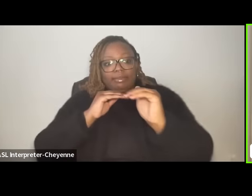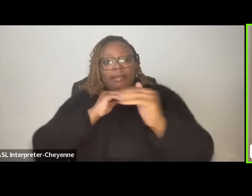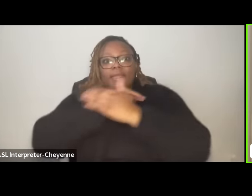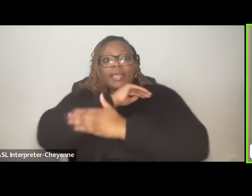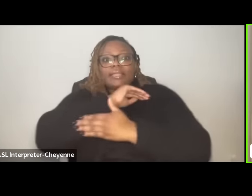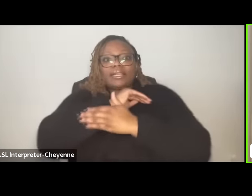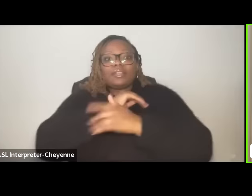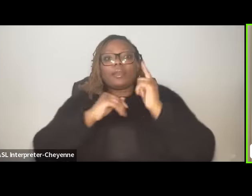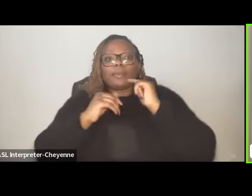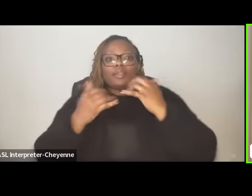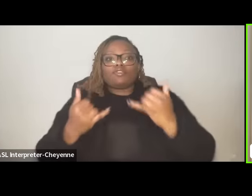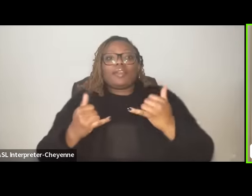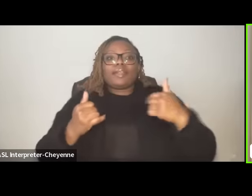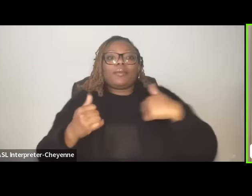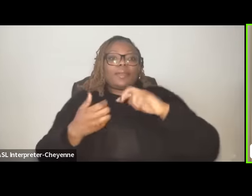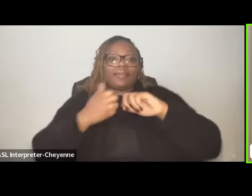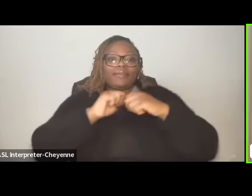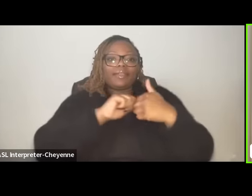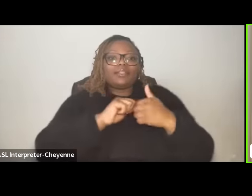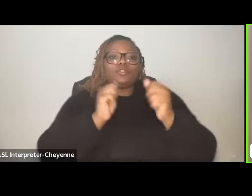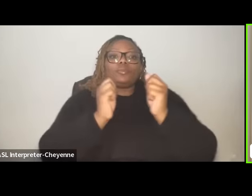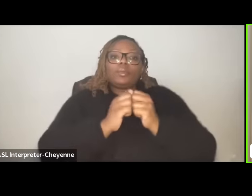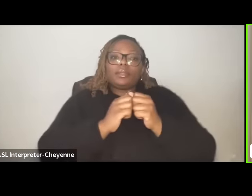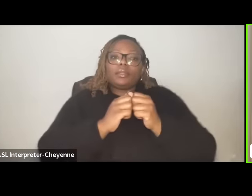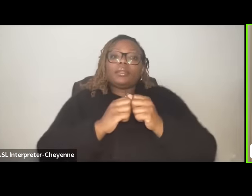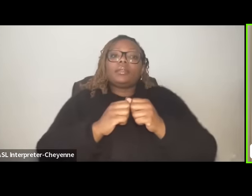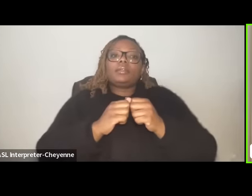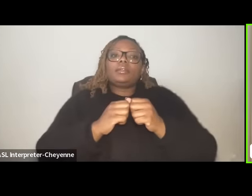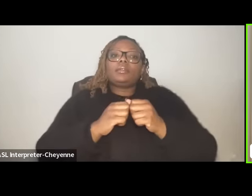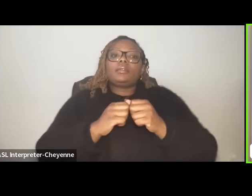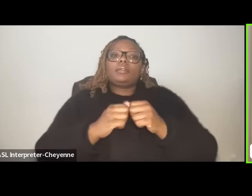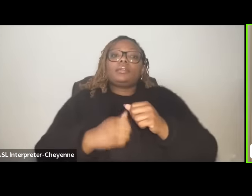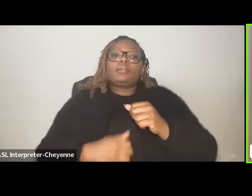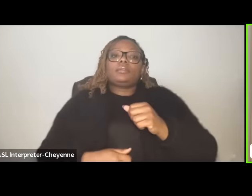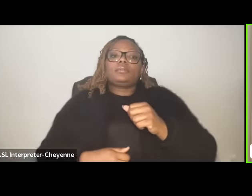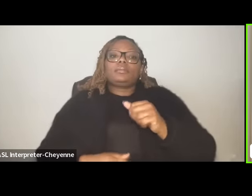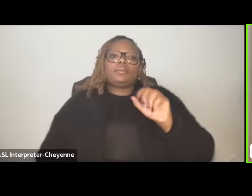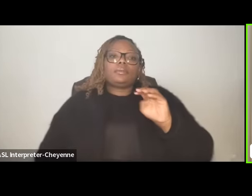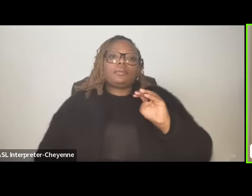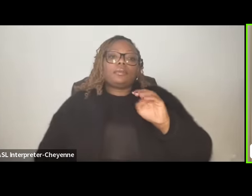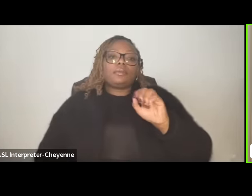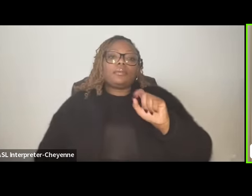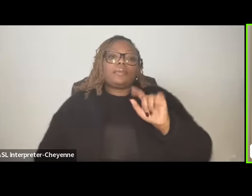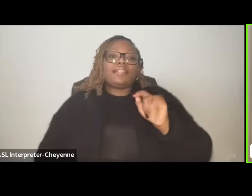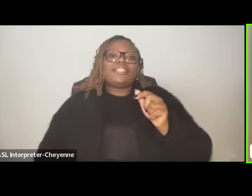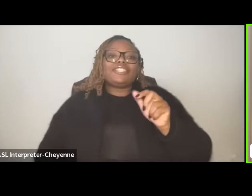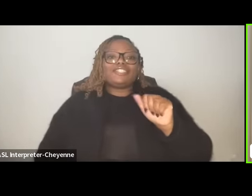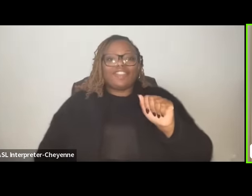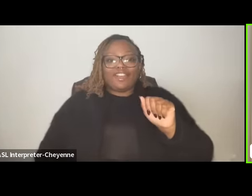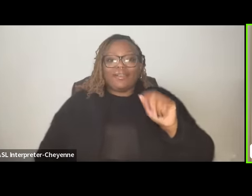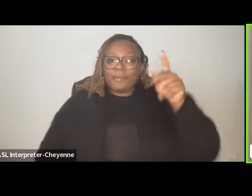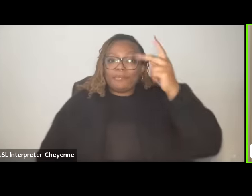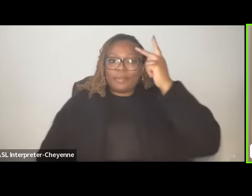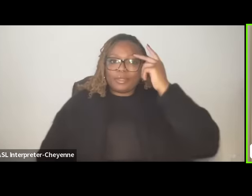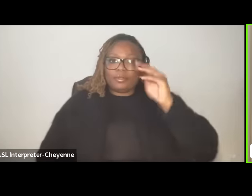um this issue of these basically Narco militias poitical militias um I won't even call them gangs